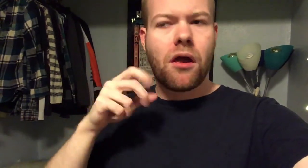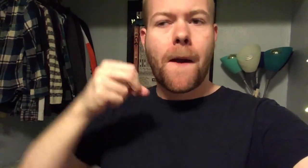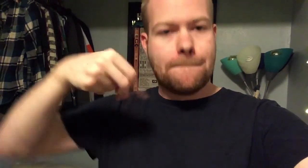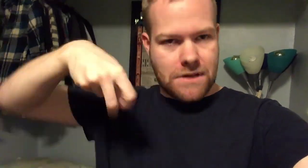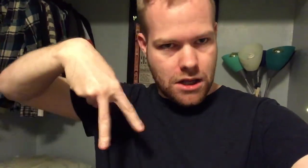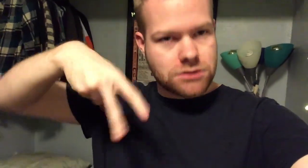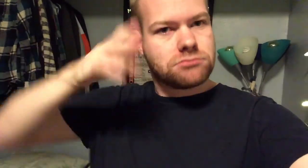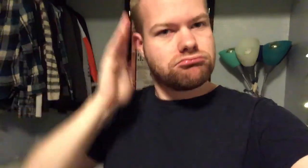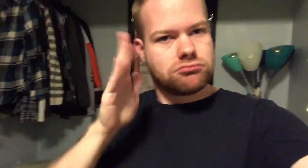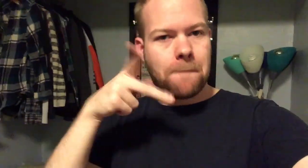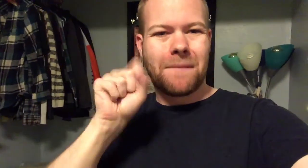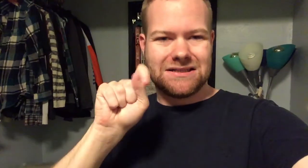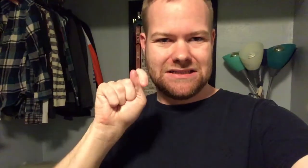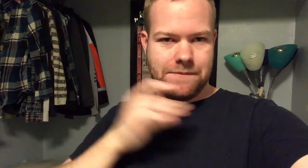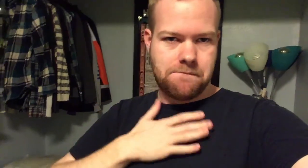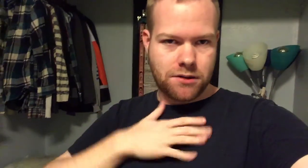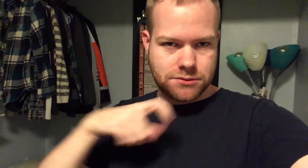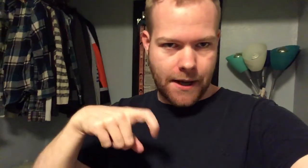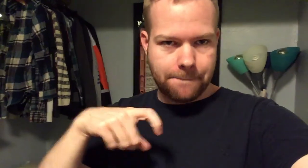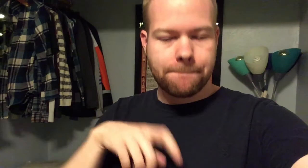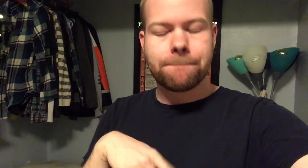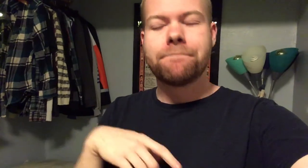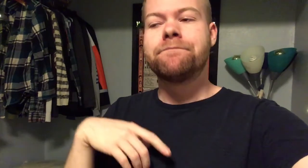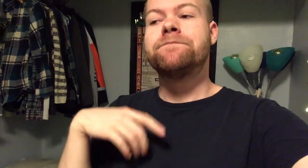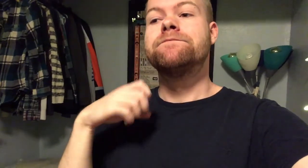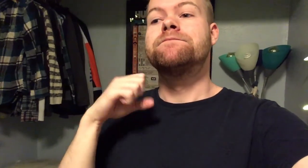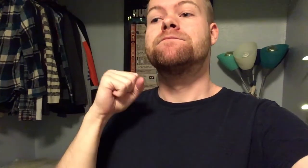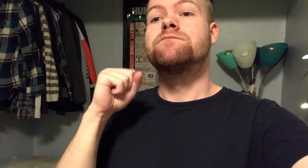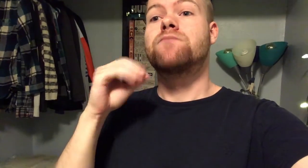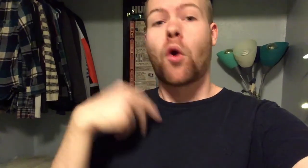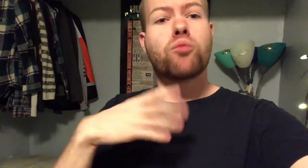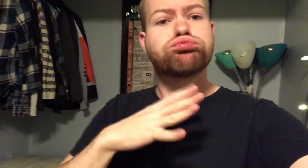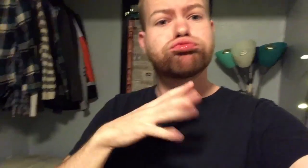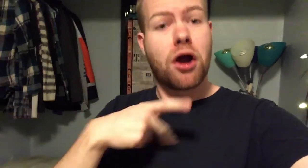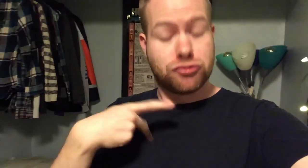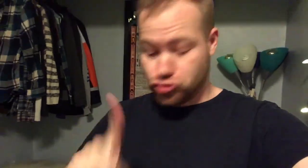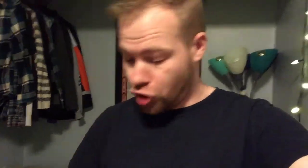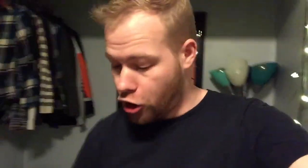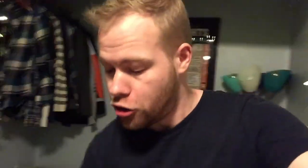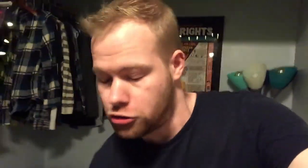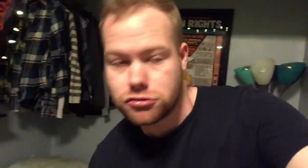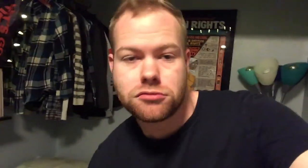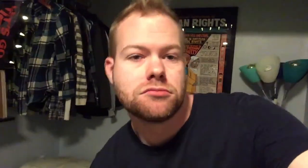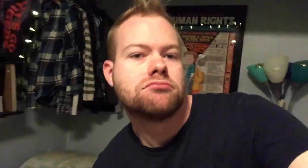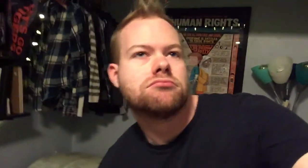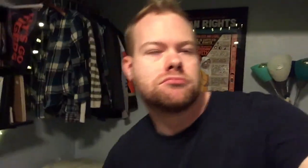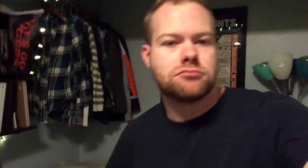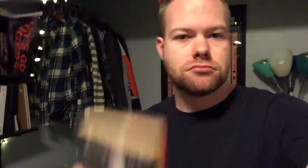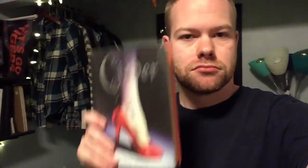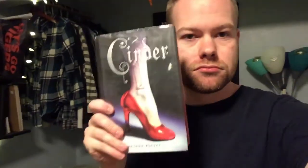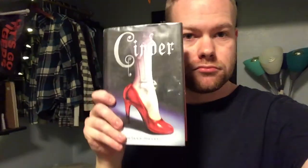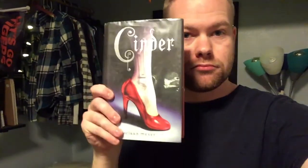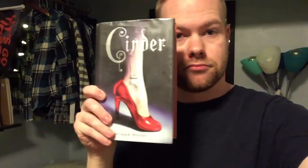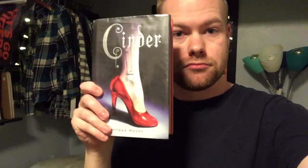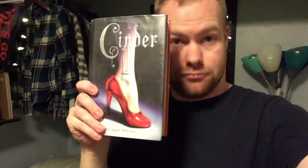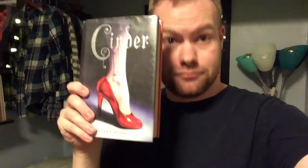At midnight on the dot, PST (my time). So, fine, I started this. [Cinder]